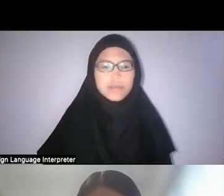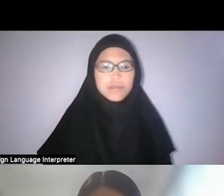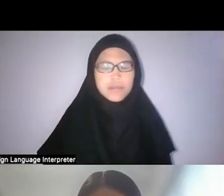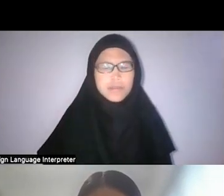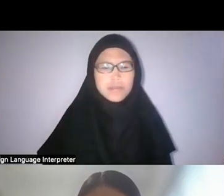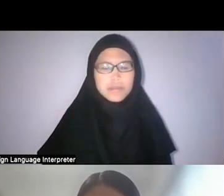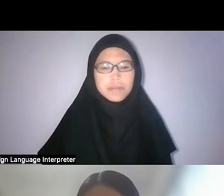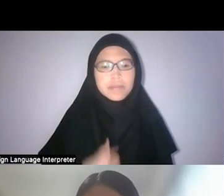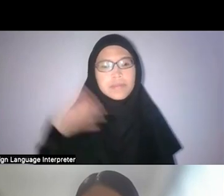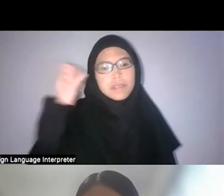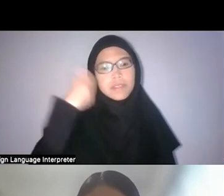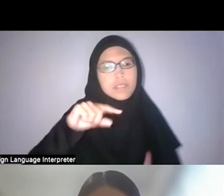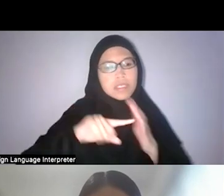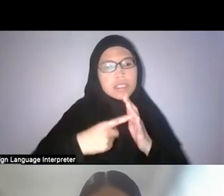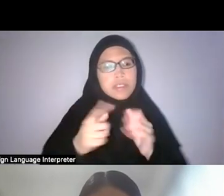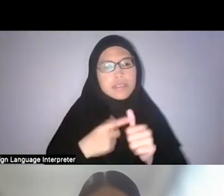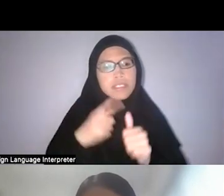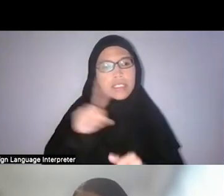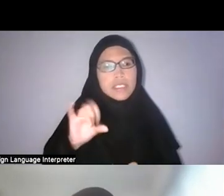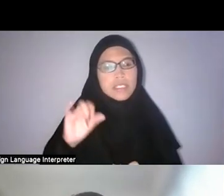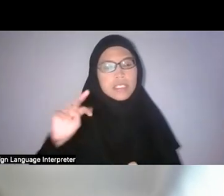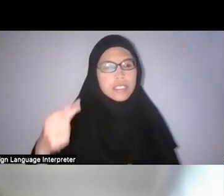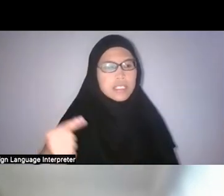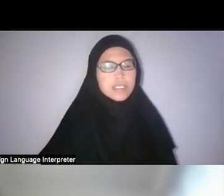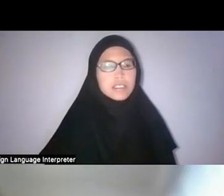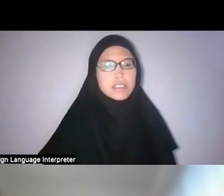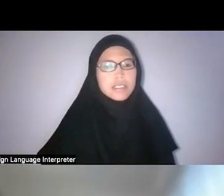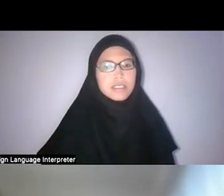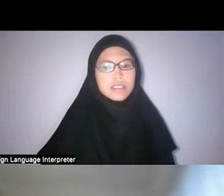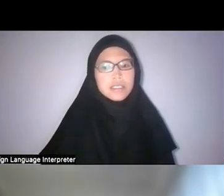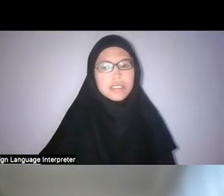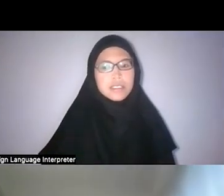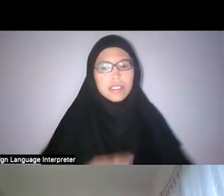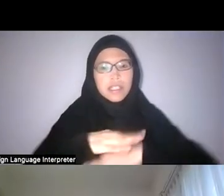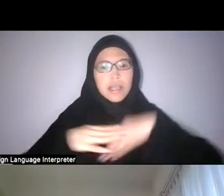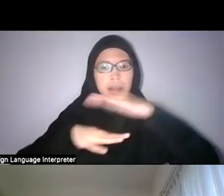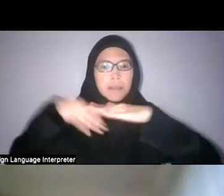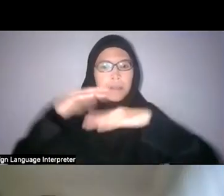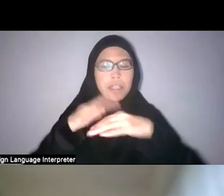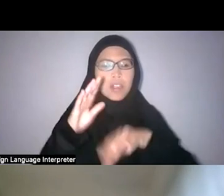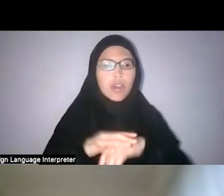I guess we can start with you first Zining, just building on those points.